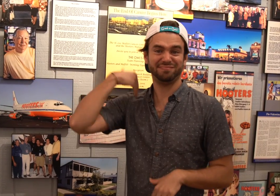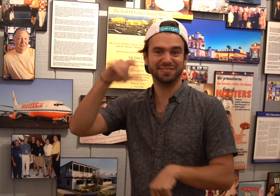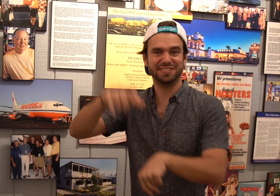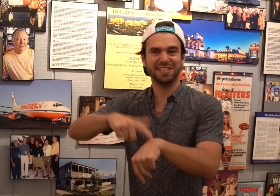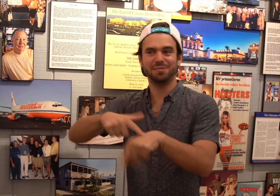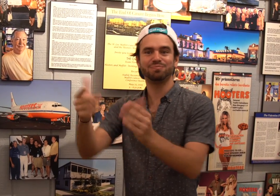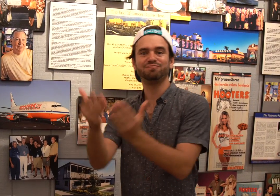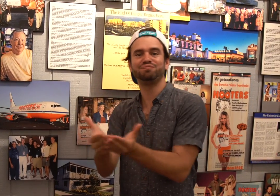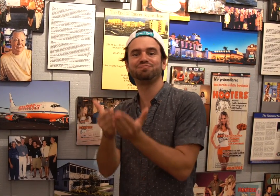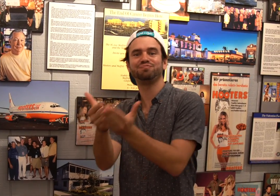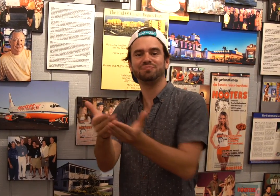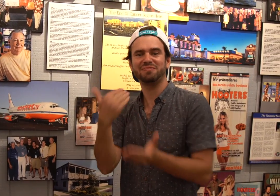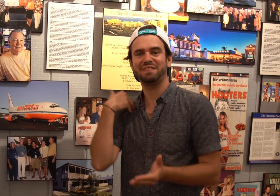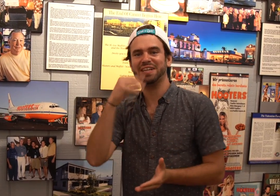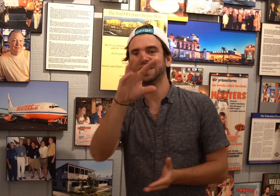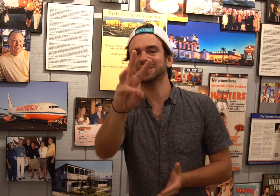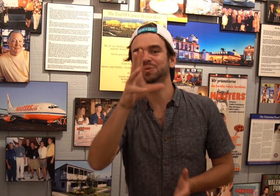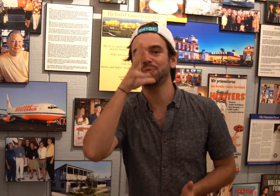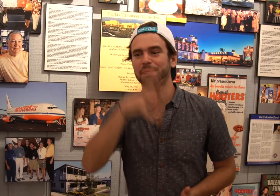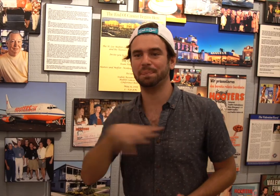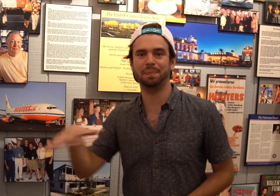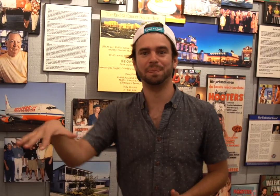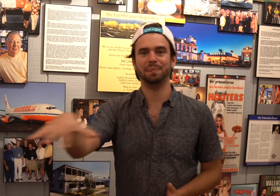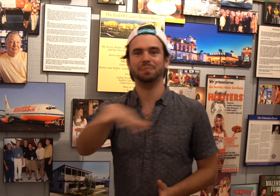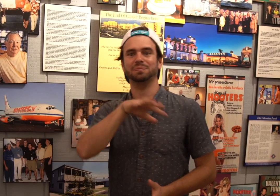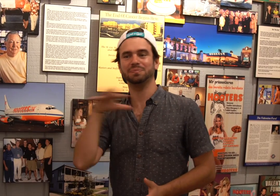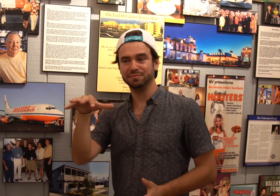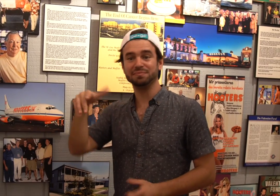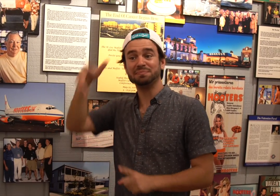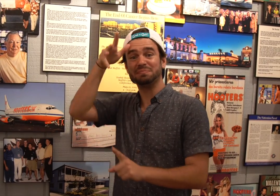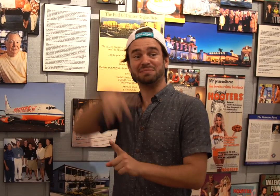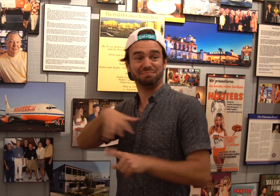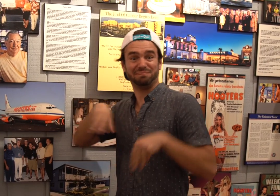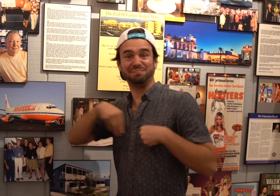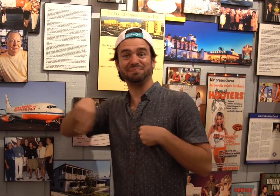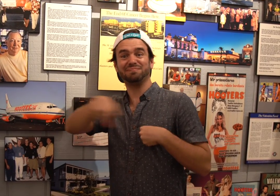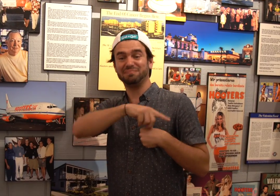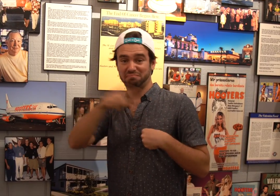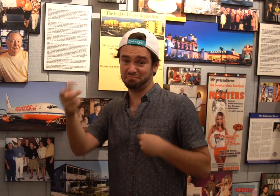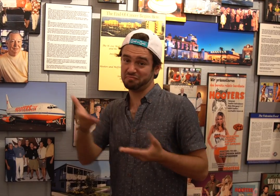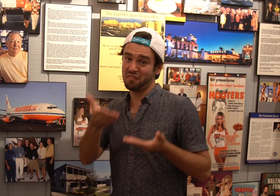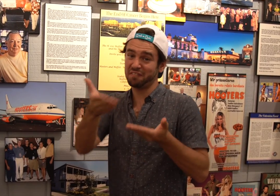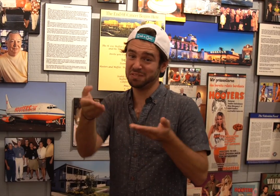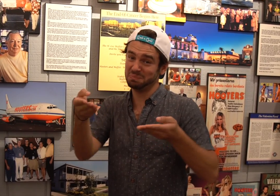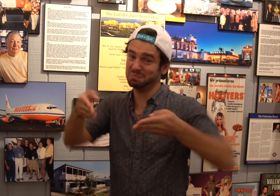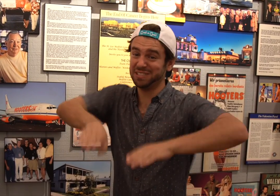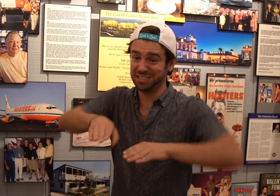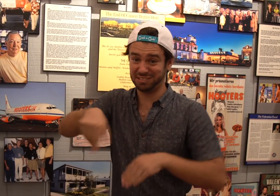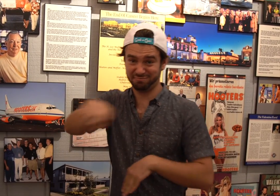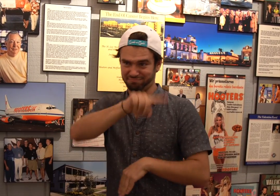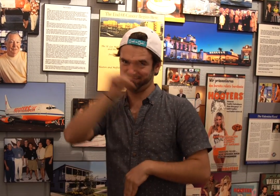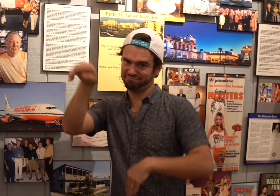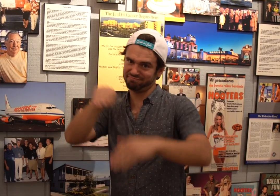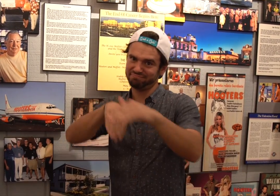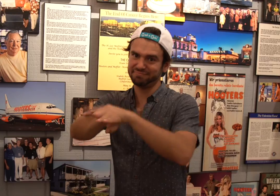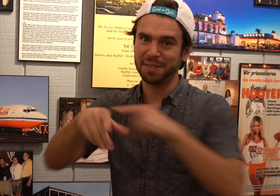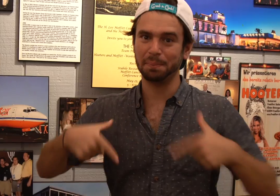Back then, on a cruise, there were 6 women that was approached by one of the restaurant owners. The owner made an offer to these women.